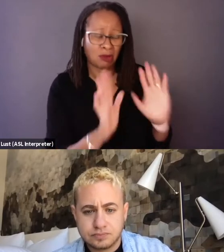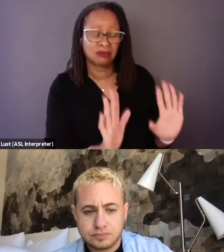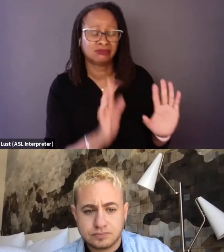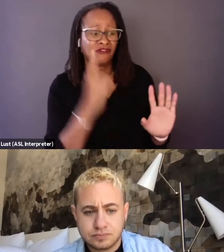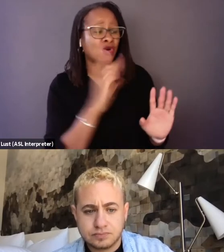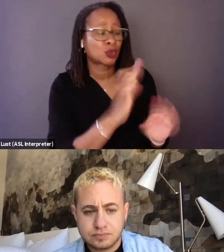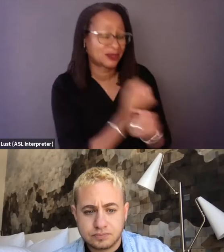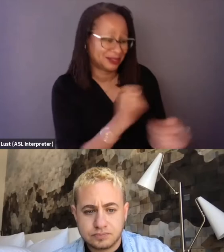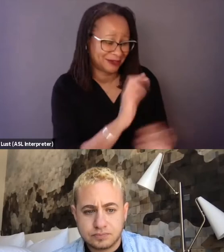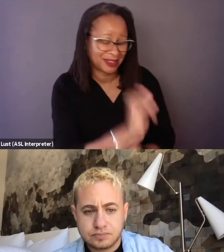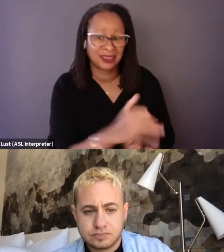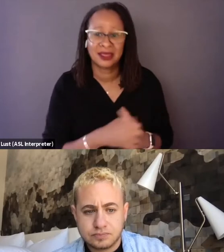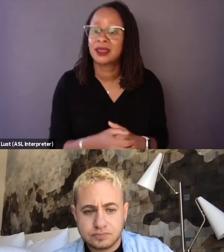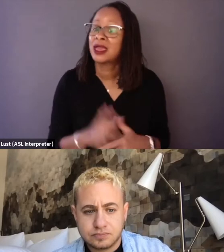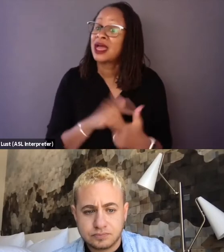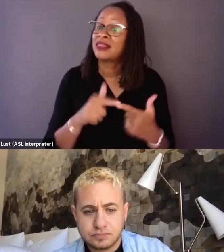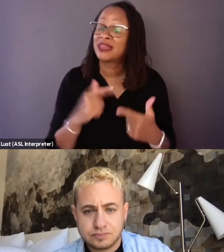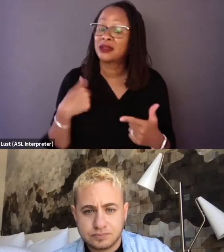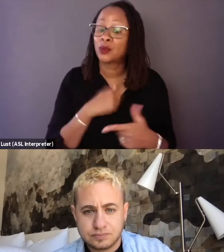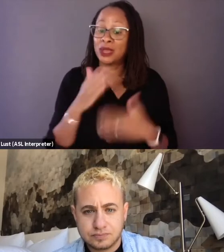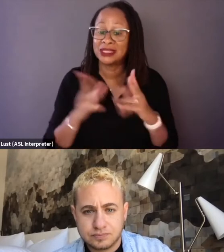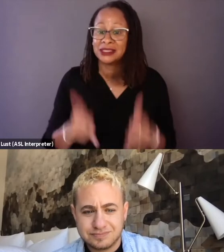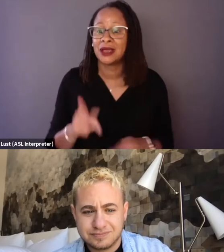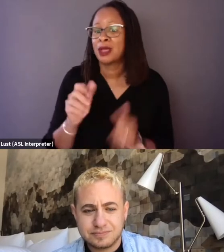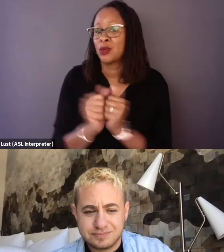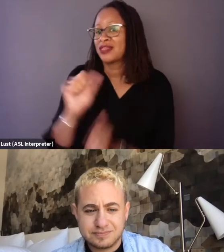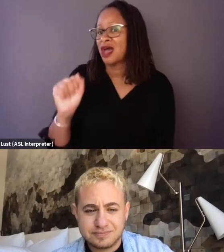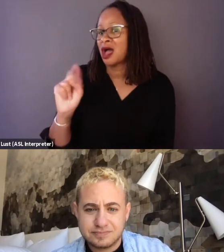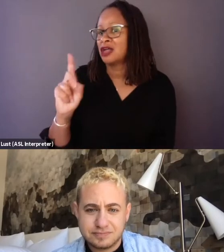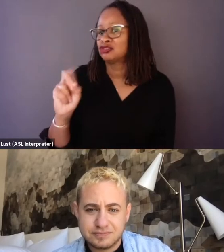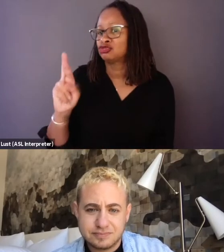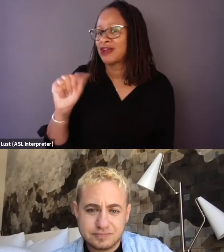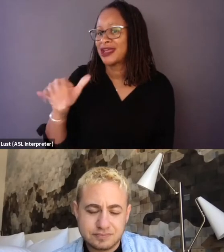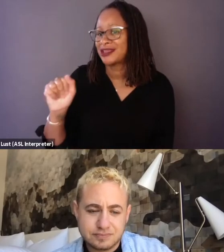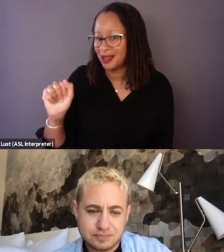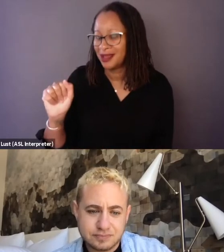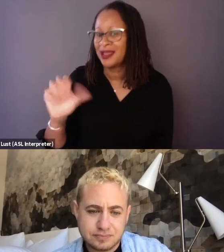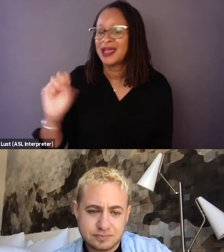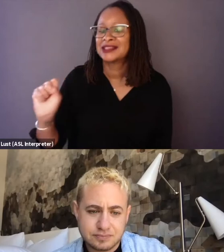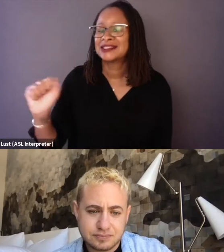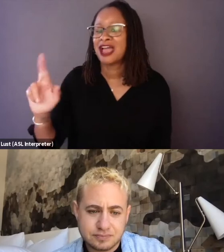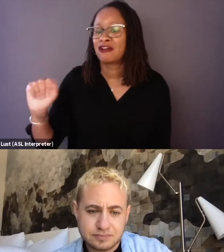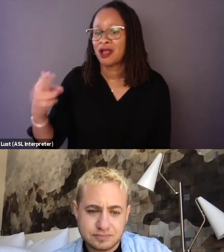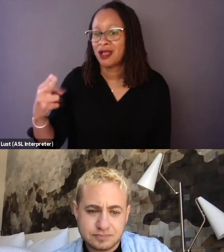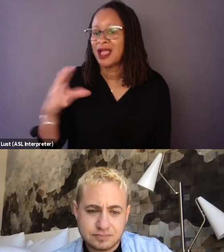And then we ended up with Andraya, Sarah and Mack who I think, their participation in the film has empowered them.